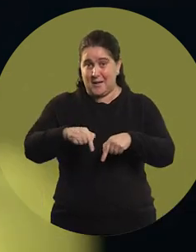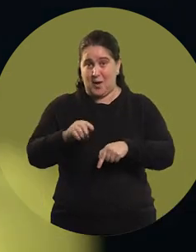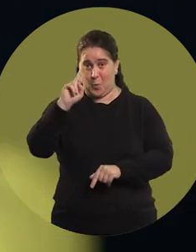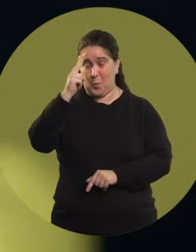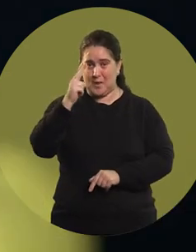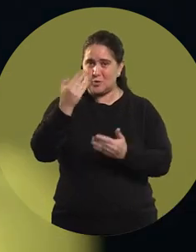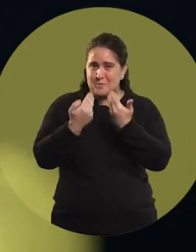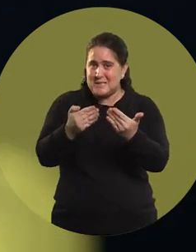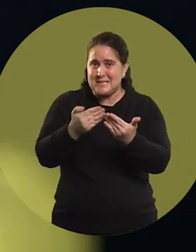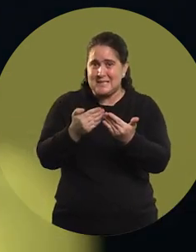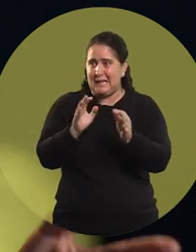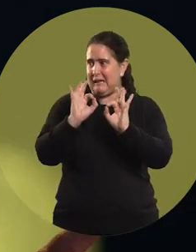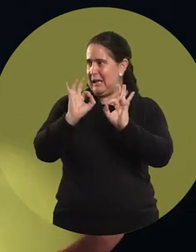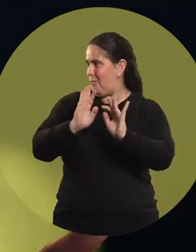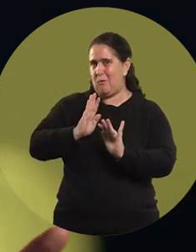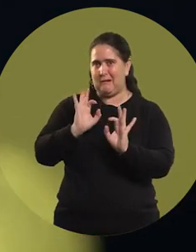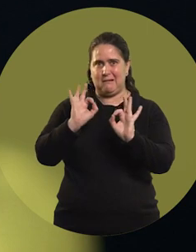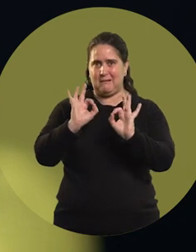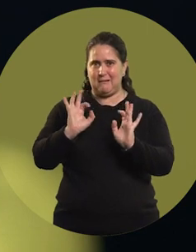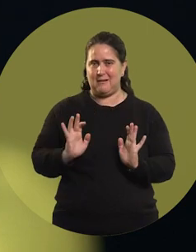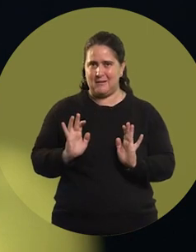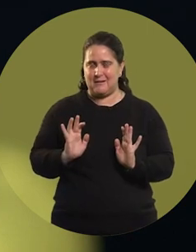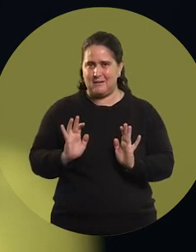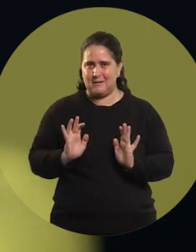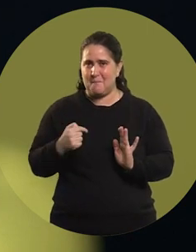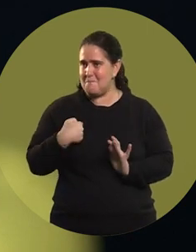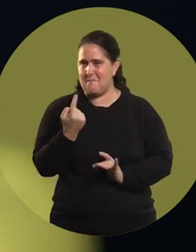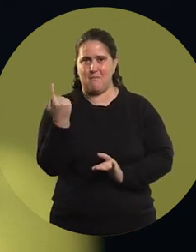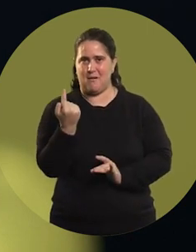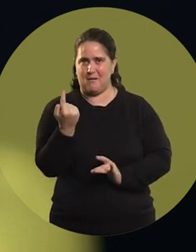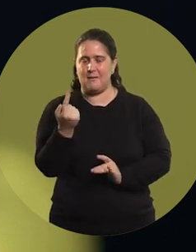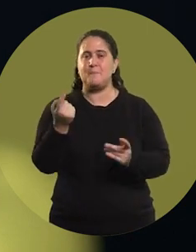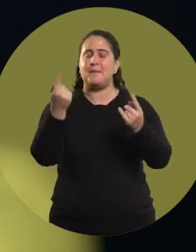Because when I started, there was no woman.